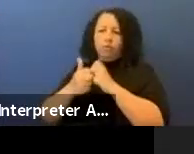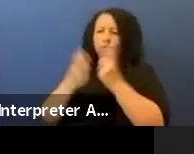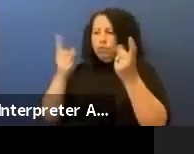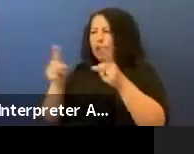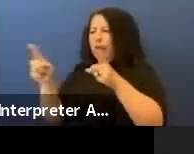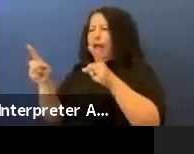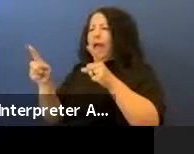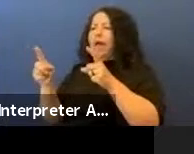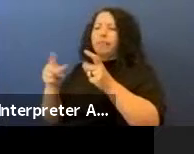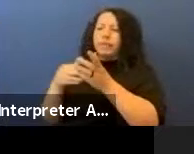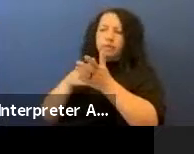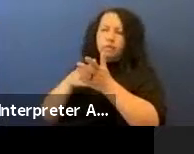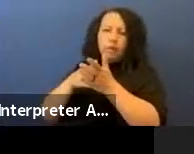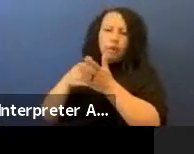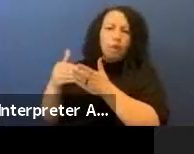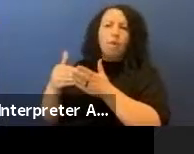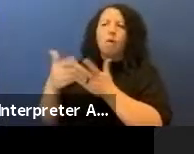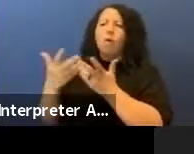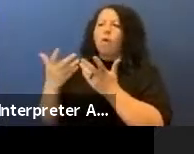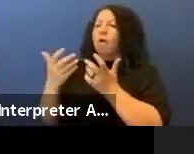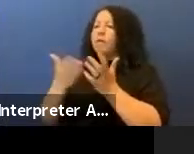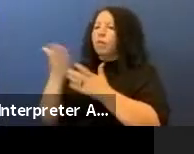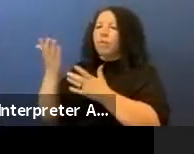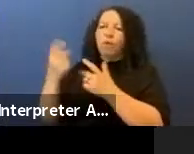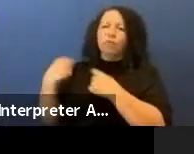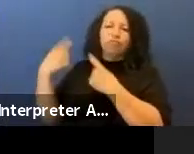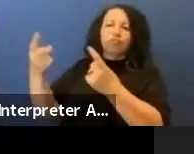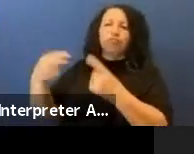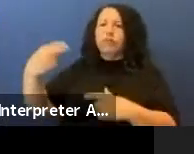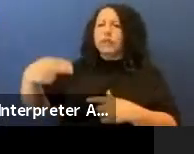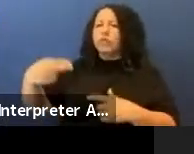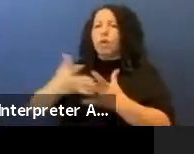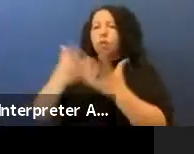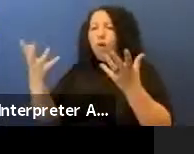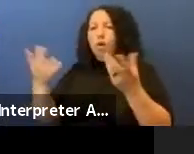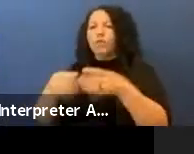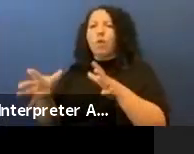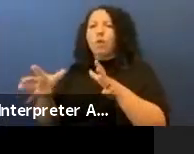history, so there's a lot of loss that happens. These are all done way before the pandemic as well.